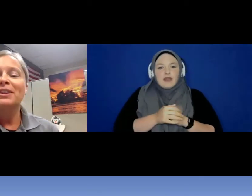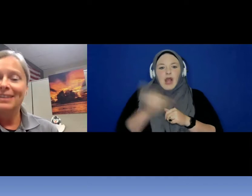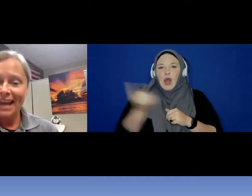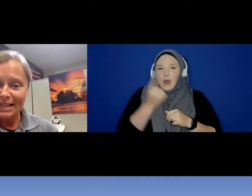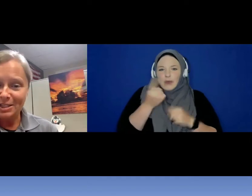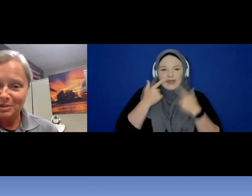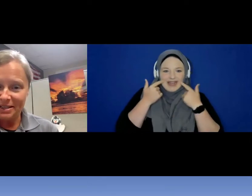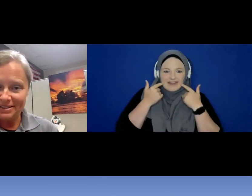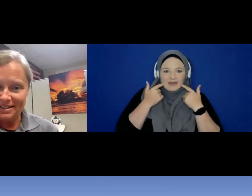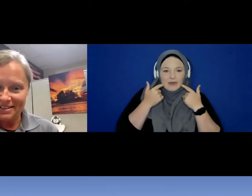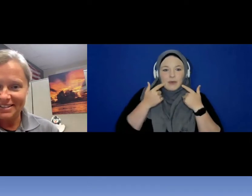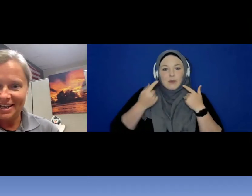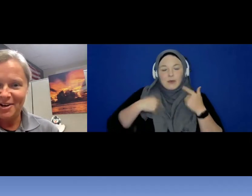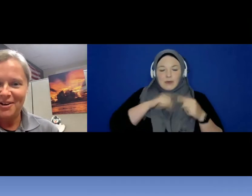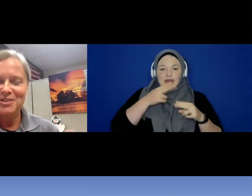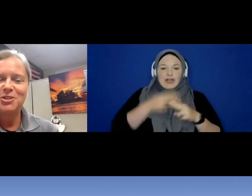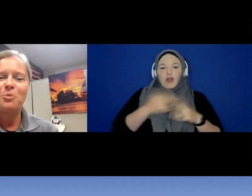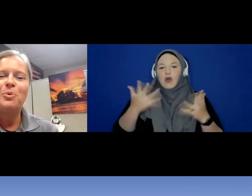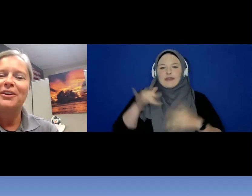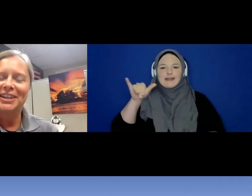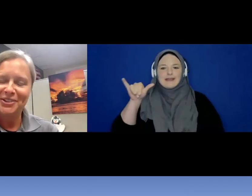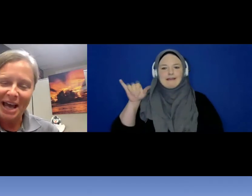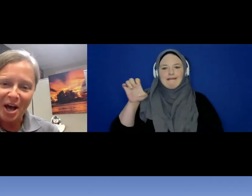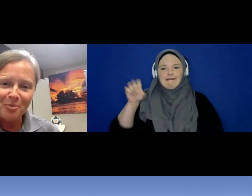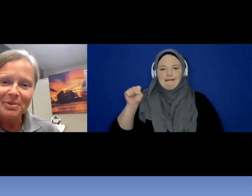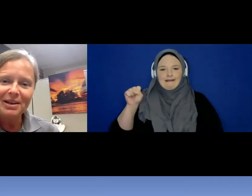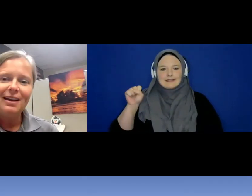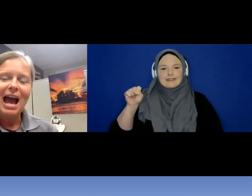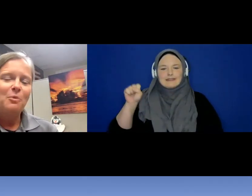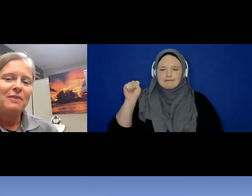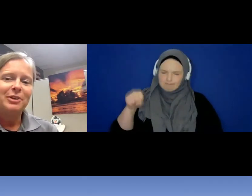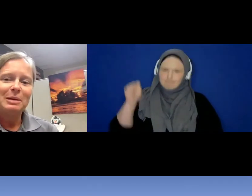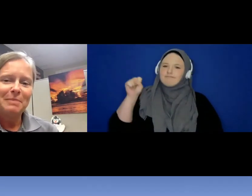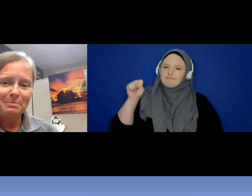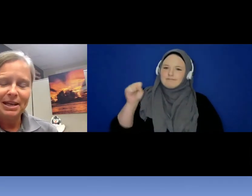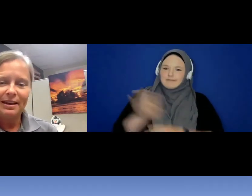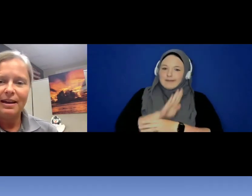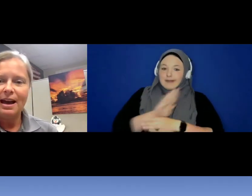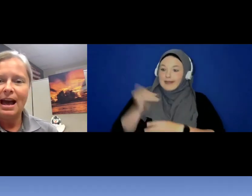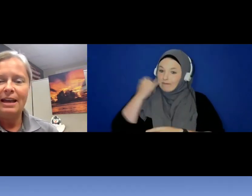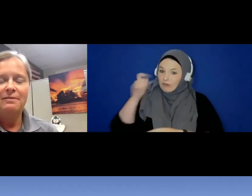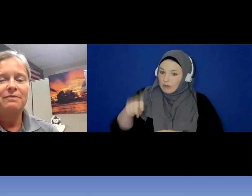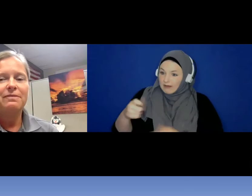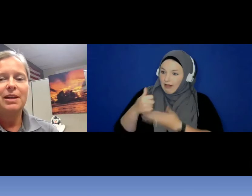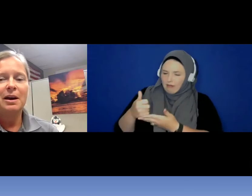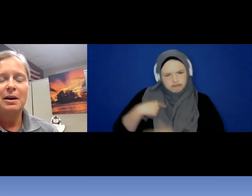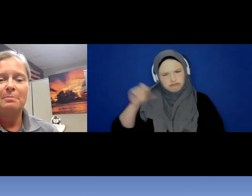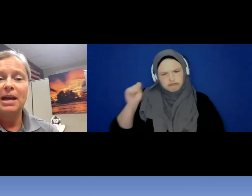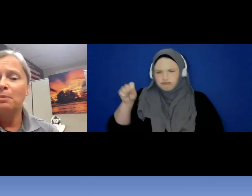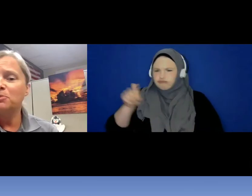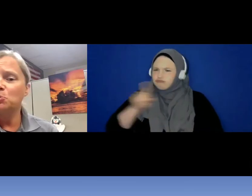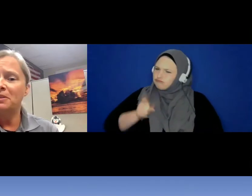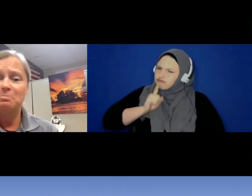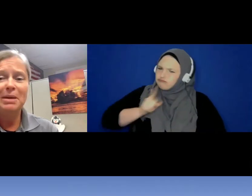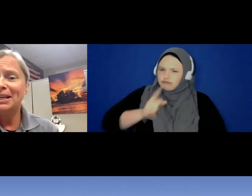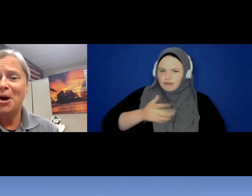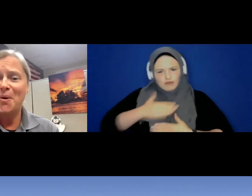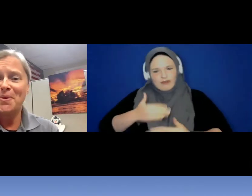in the "yes" business here. So we are here to help. How ever it may be. I helped with bingo